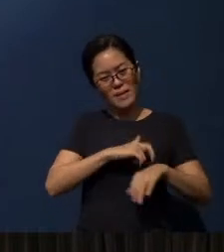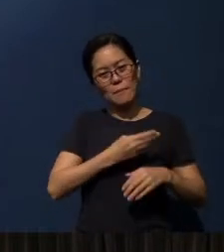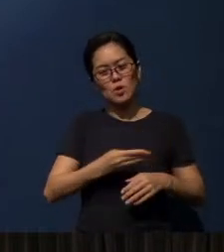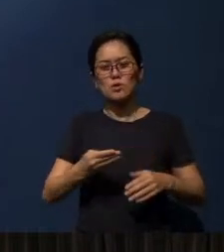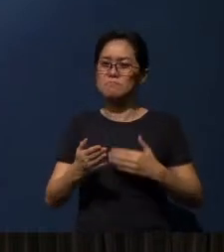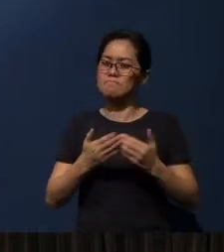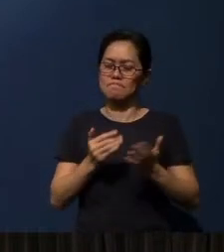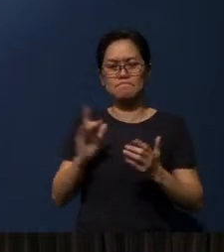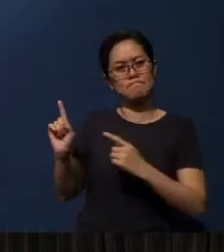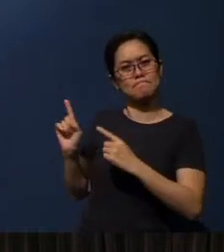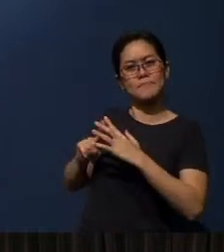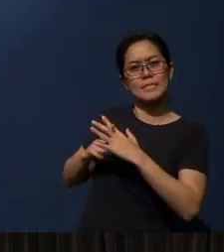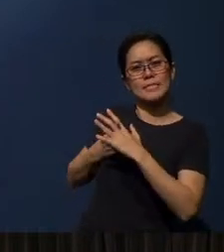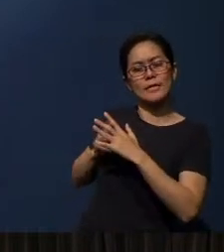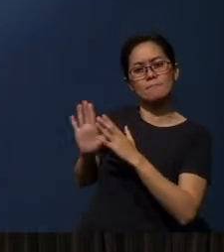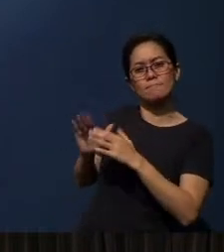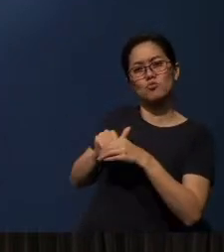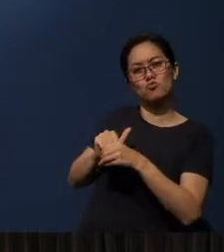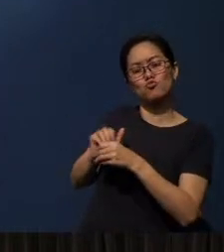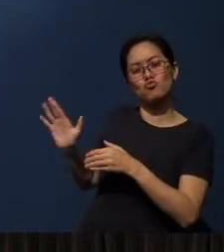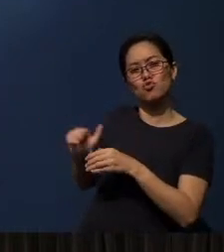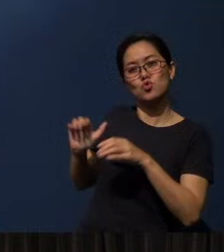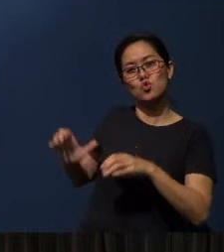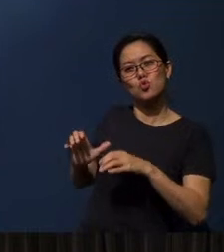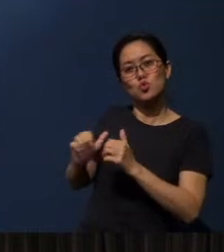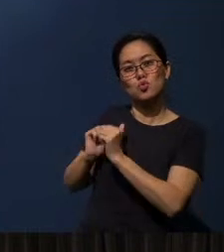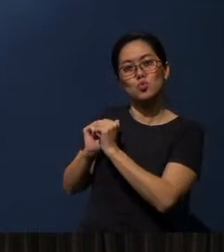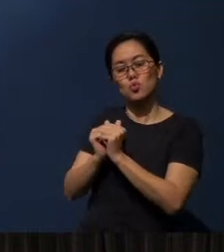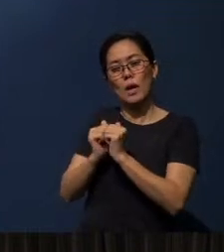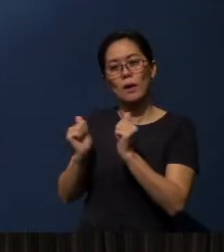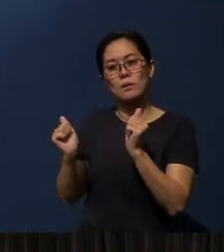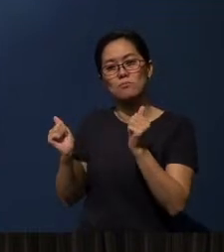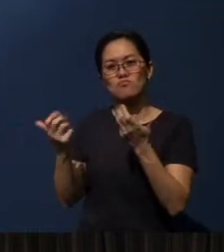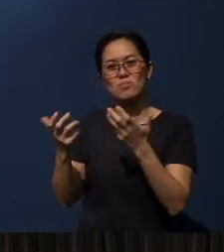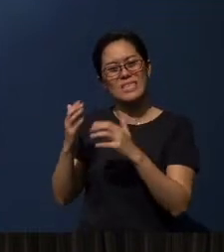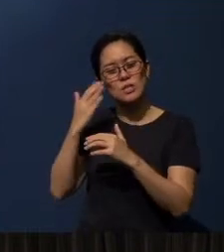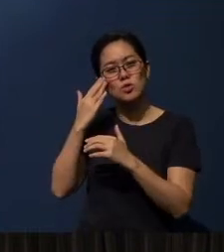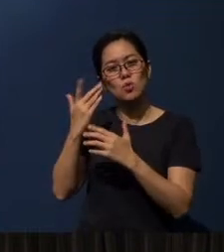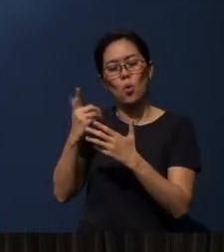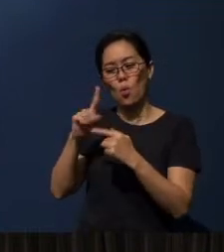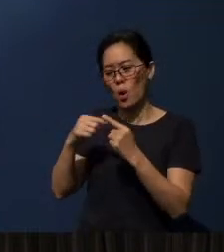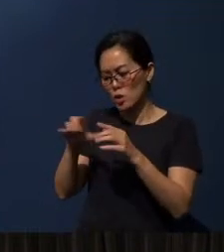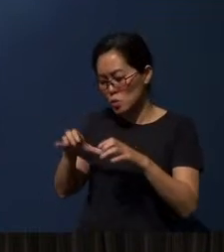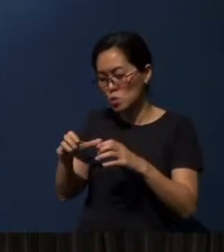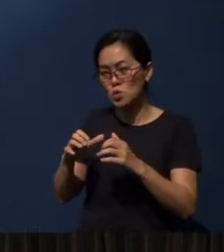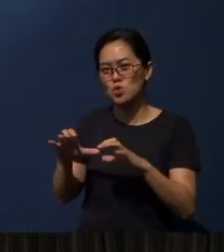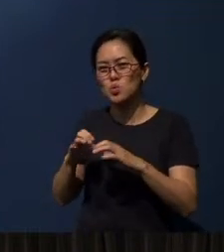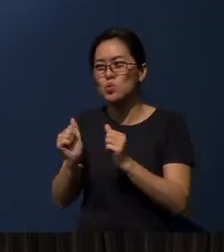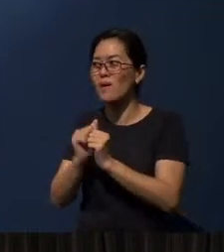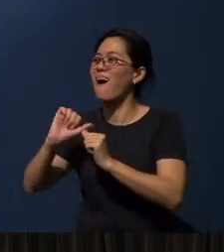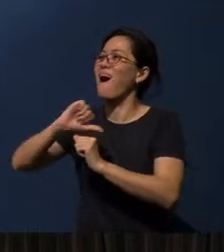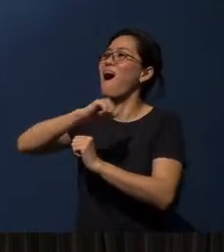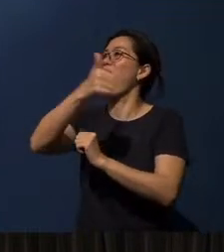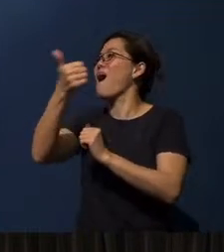you can begin to do this on your own together so that you know that we are doing it, we are doing it with other people in the church.